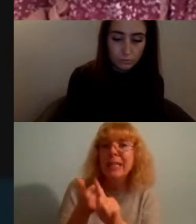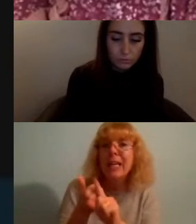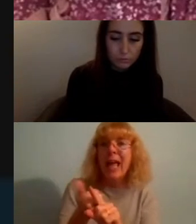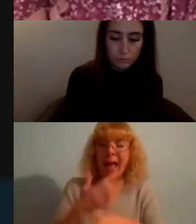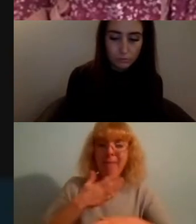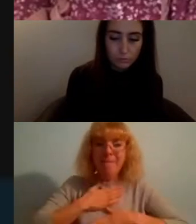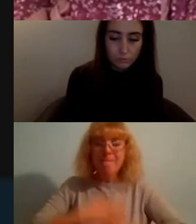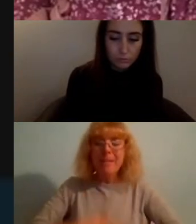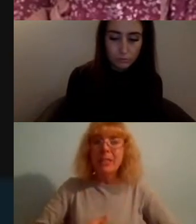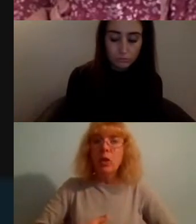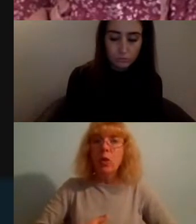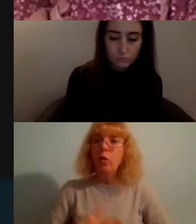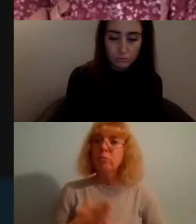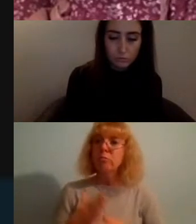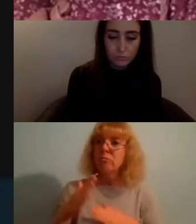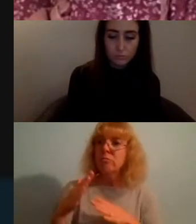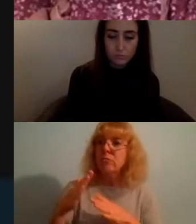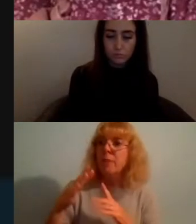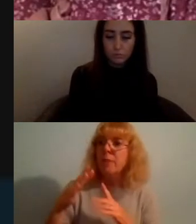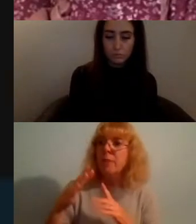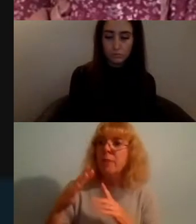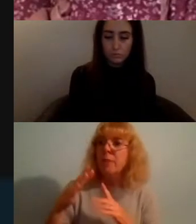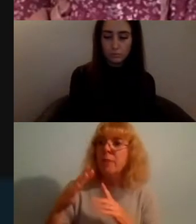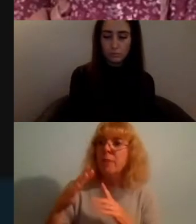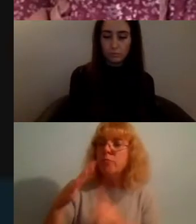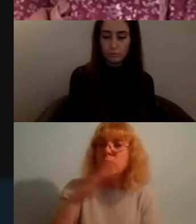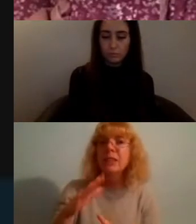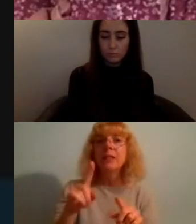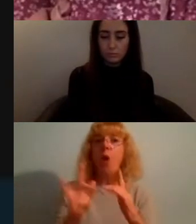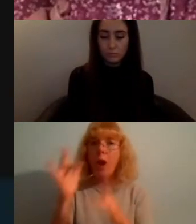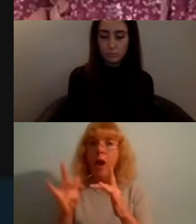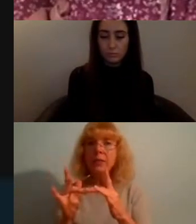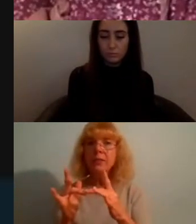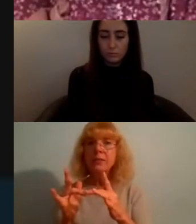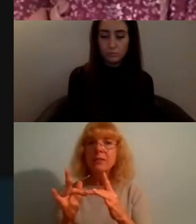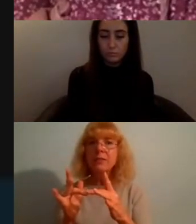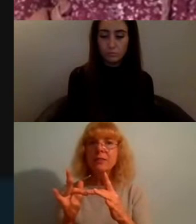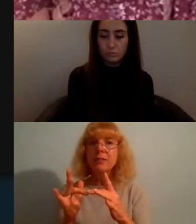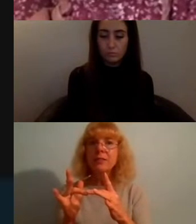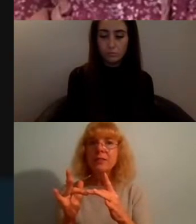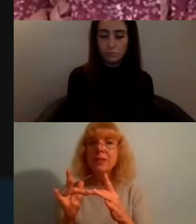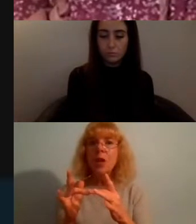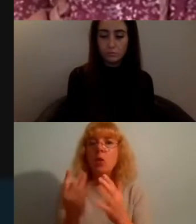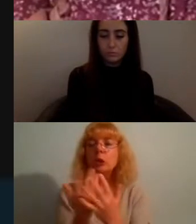but at the same time being online allowed us to connect with so many different people